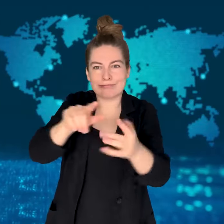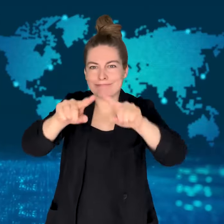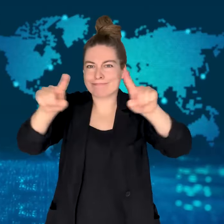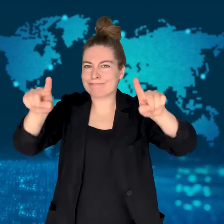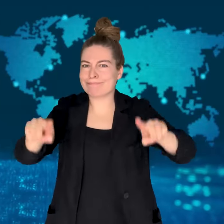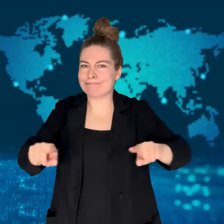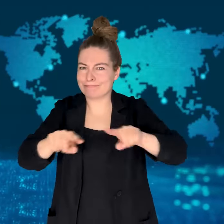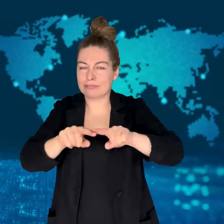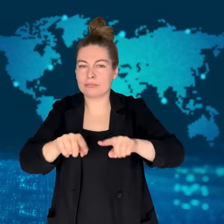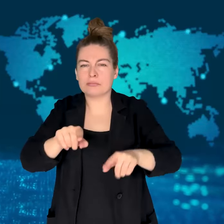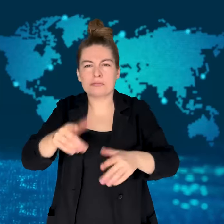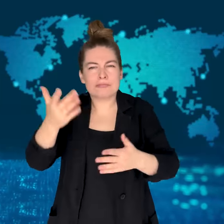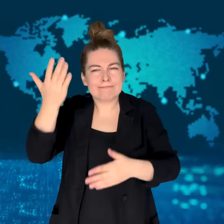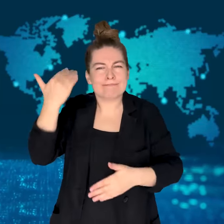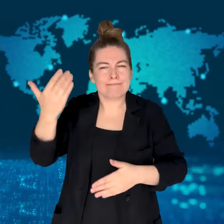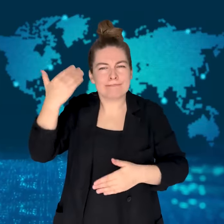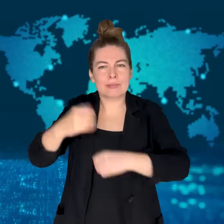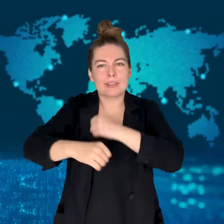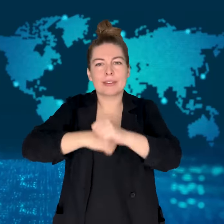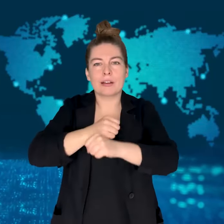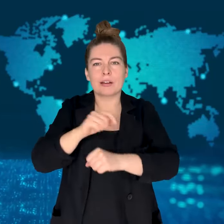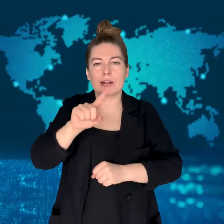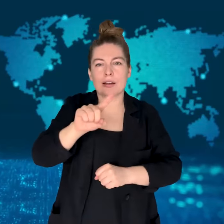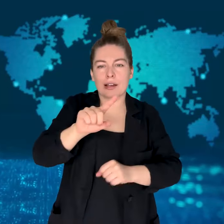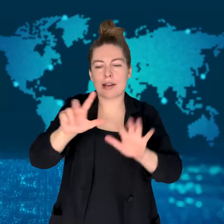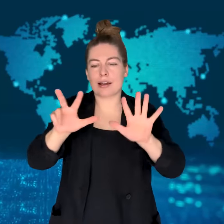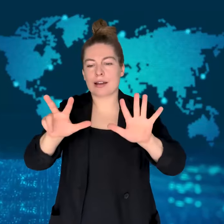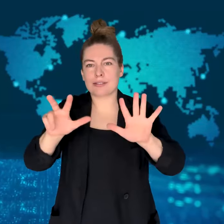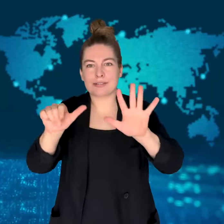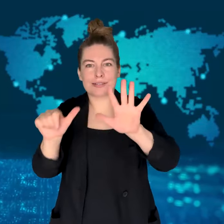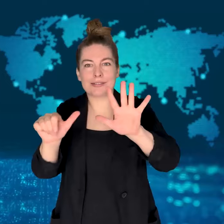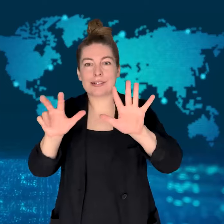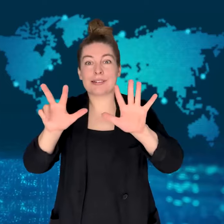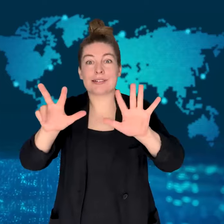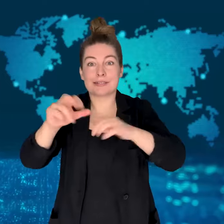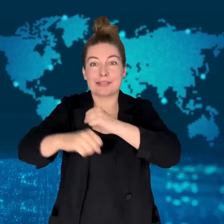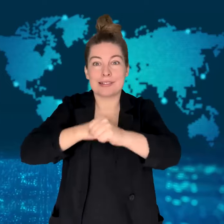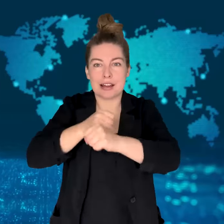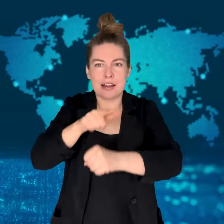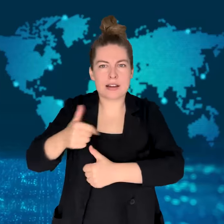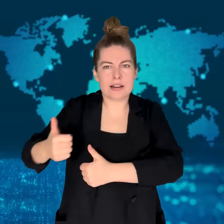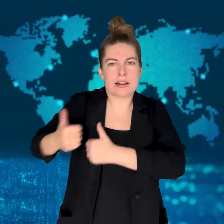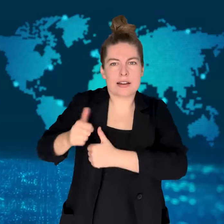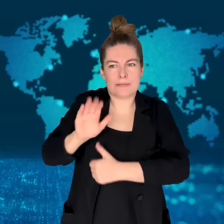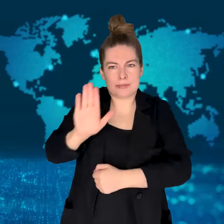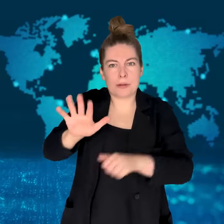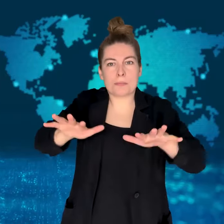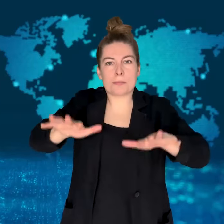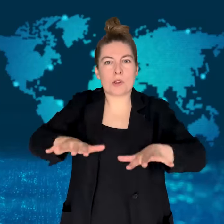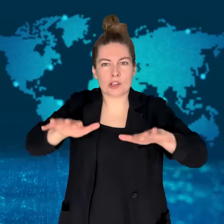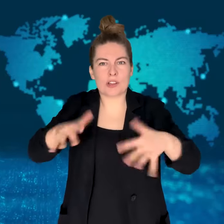which British soldiers took after the Battle of Magdala in 1868.